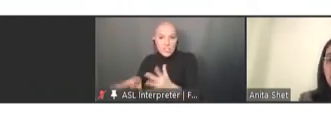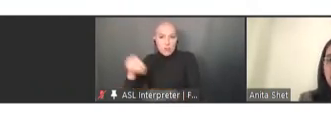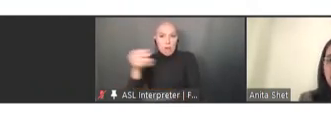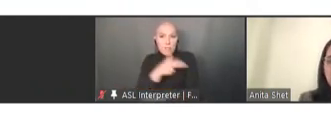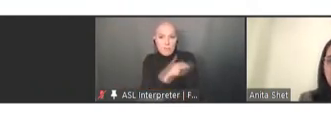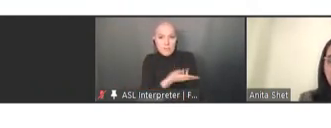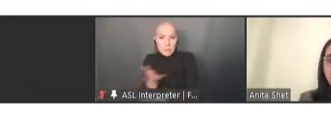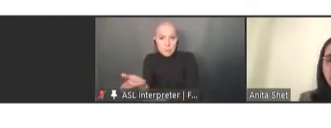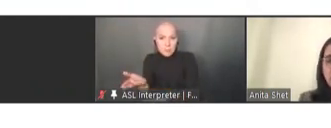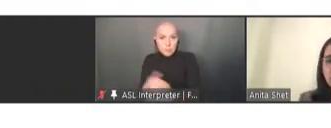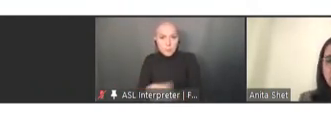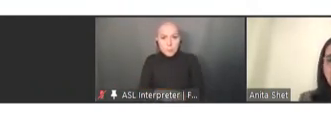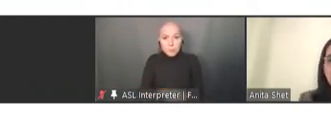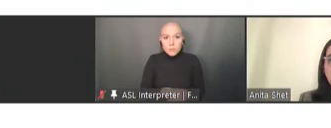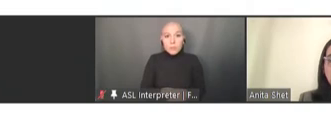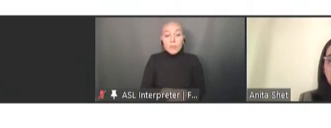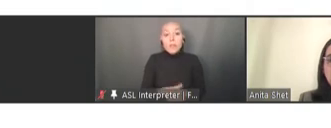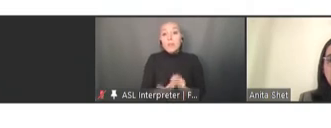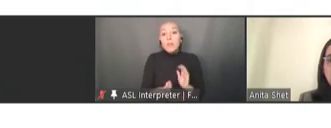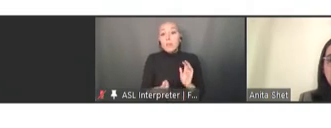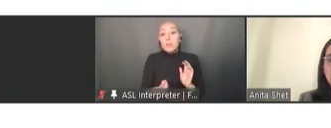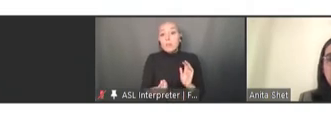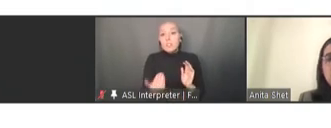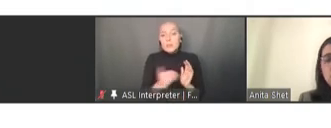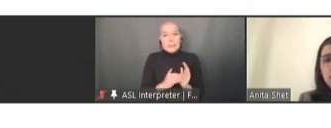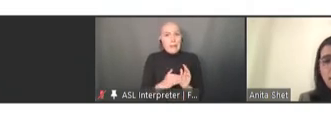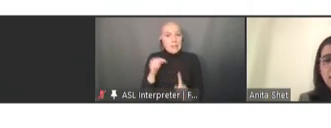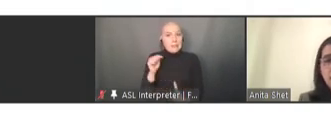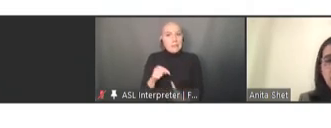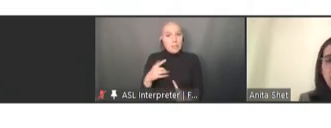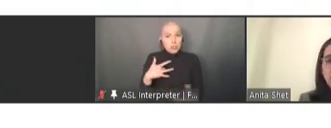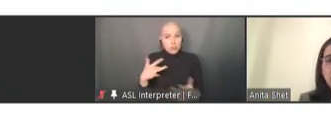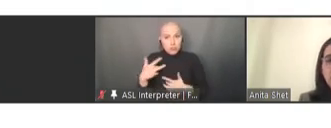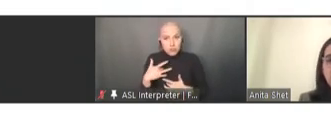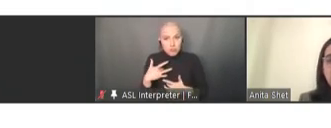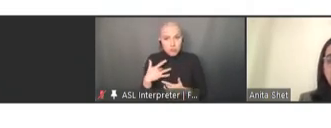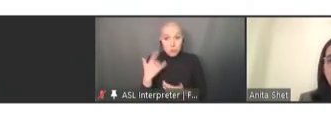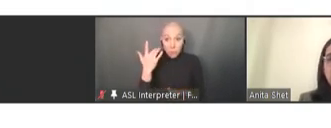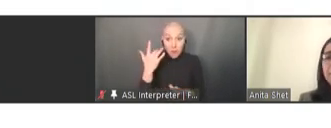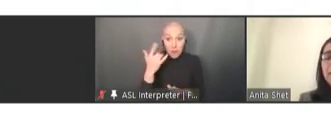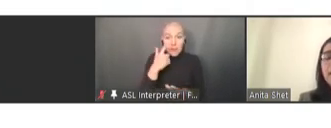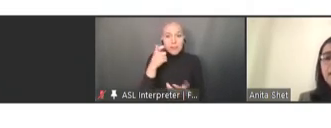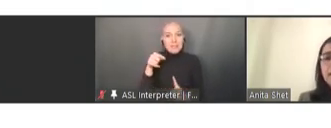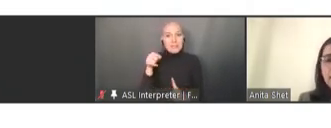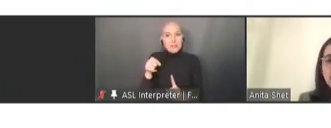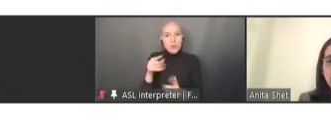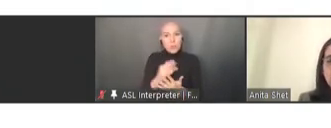is very concerning because this is towards the end of the pandemic. Next slide, please.